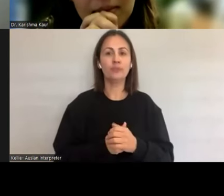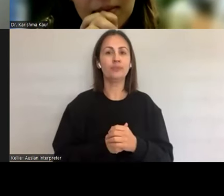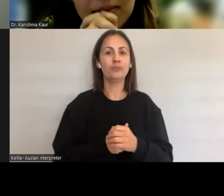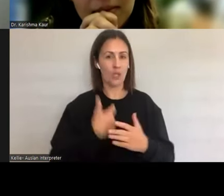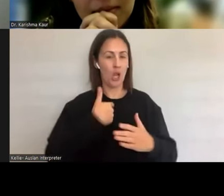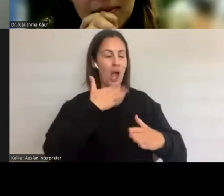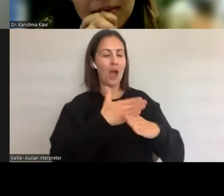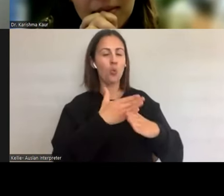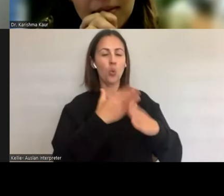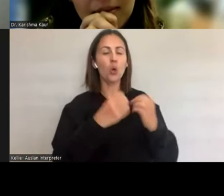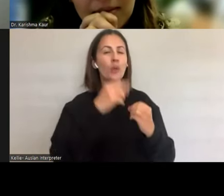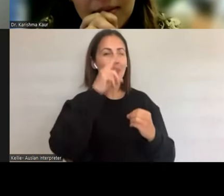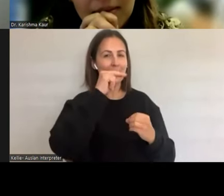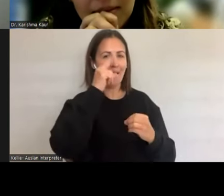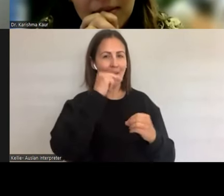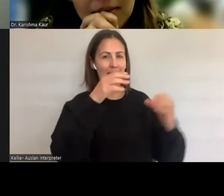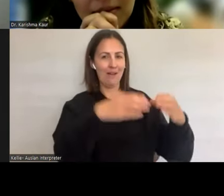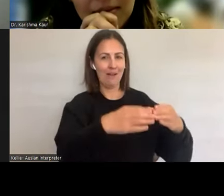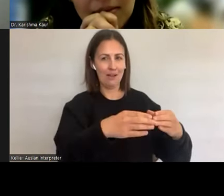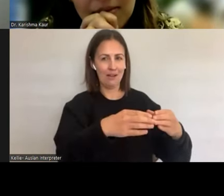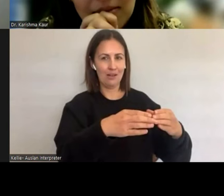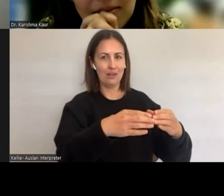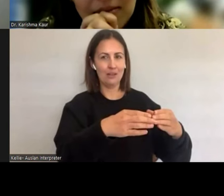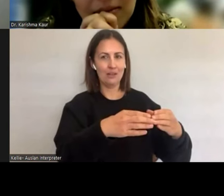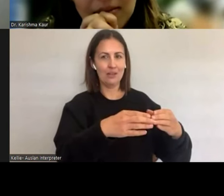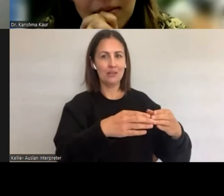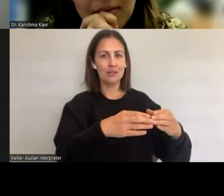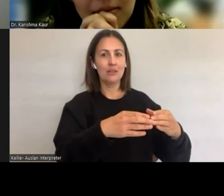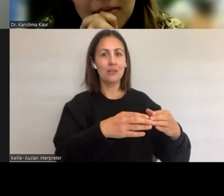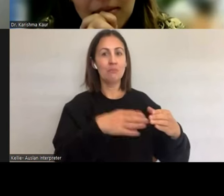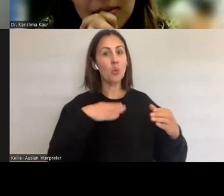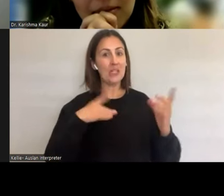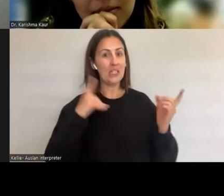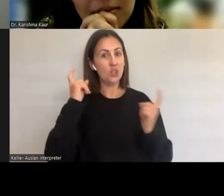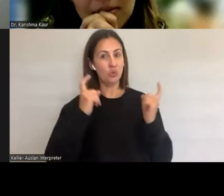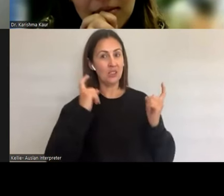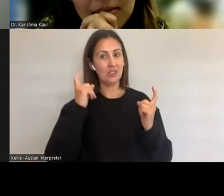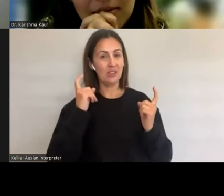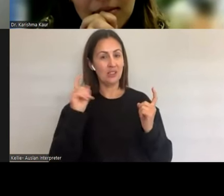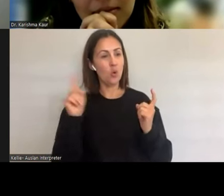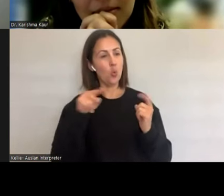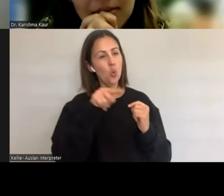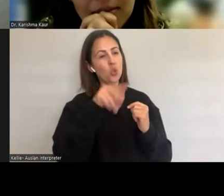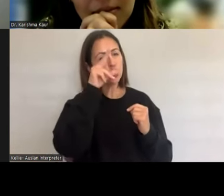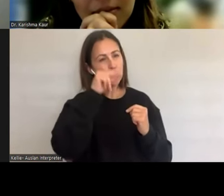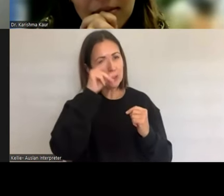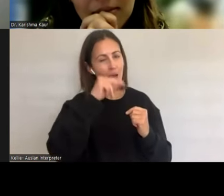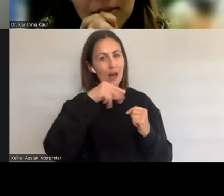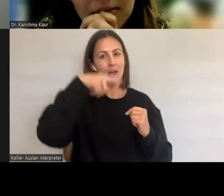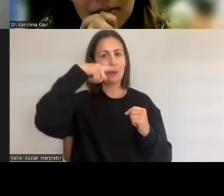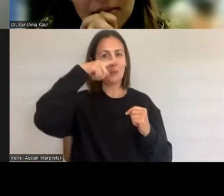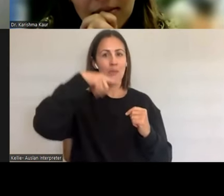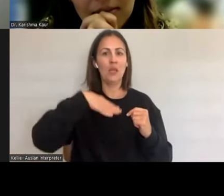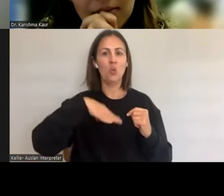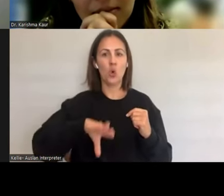but we also need to make those considerations as well around the diversity of the community and